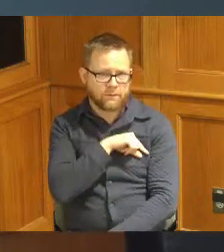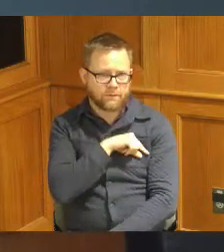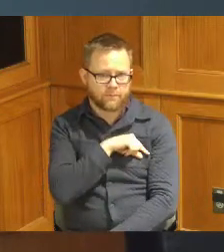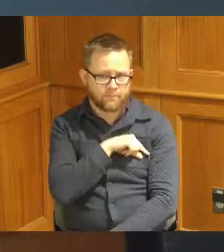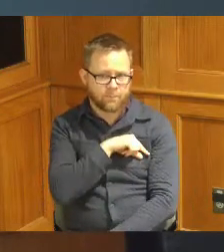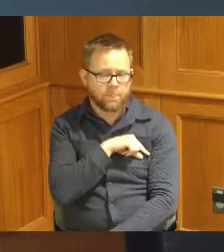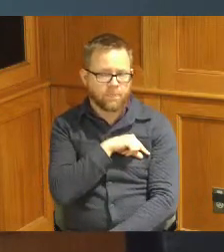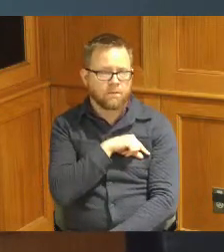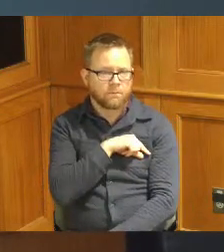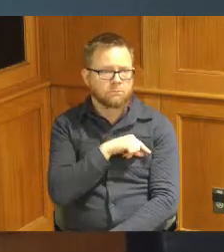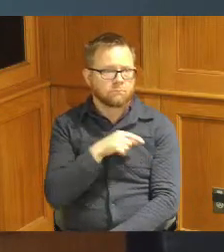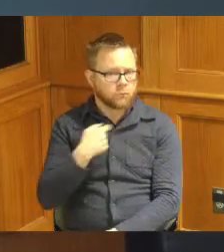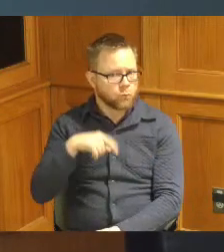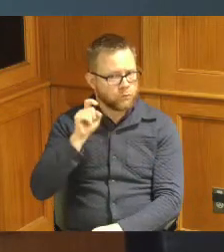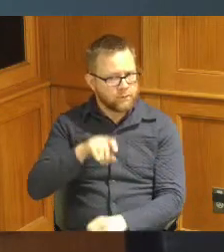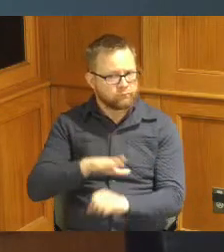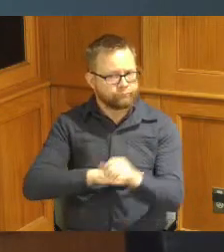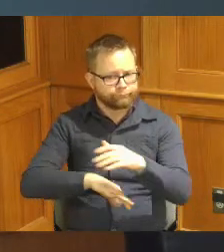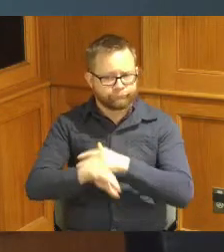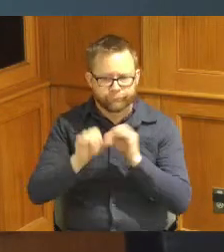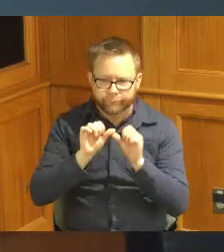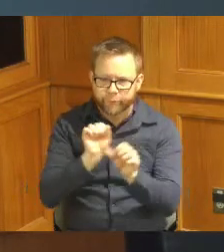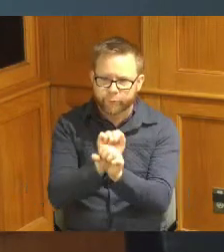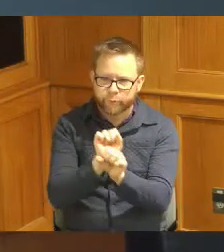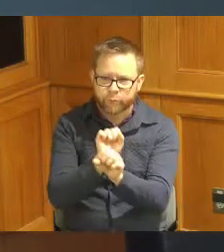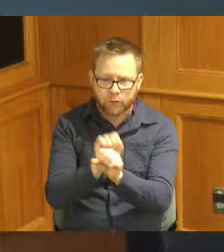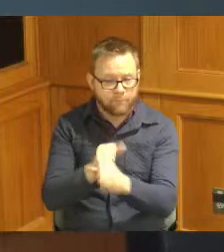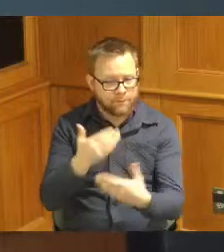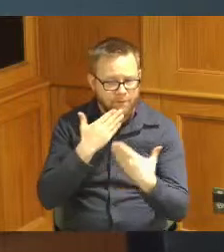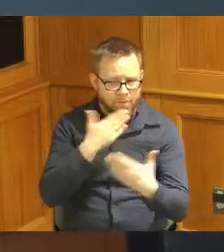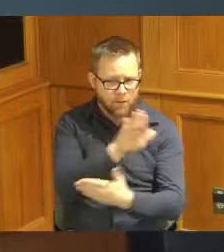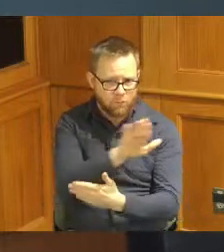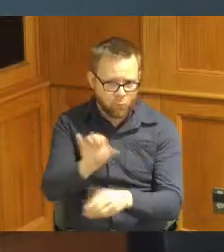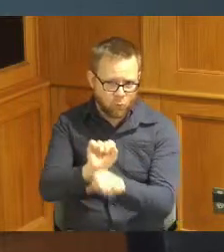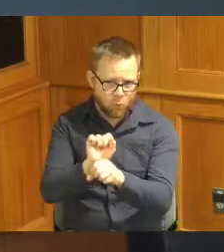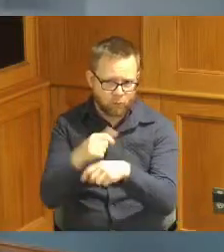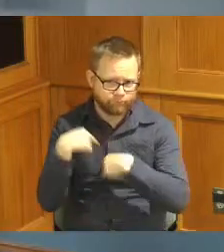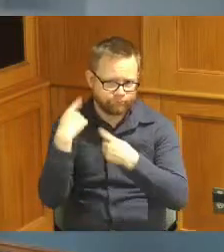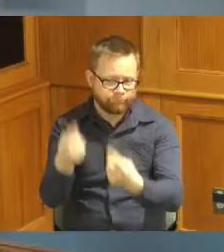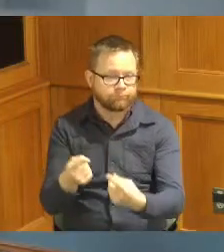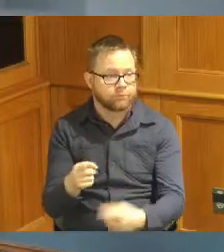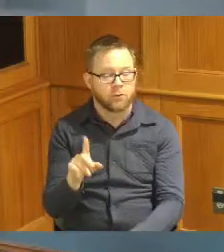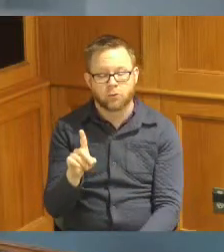to work on those issues and thank you for all that you do and so with that I'd like to turn